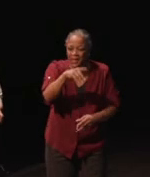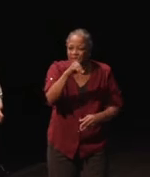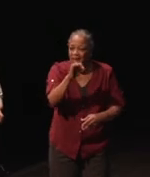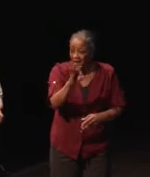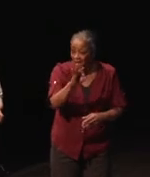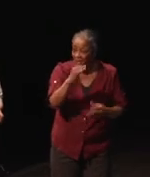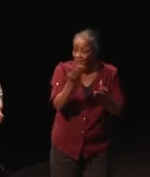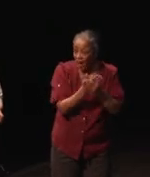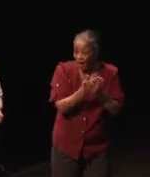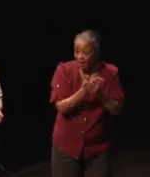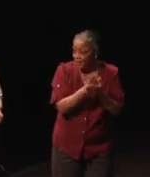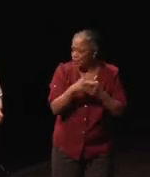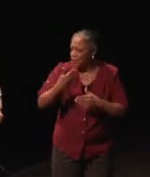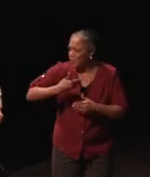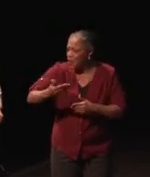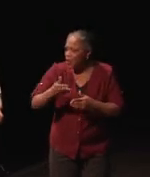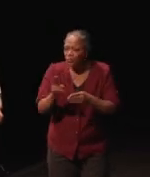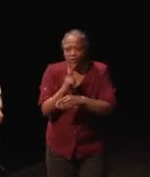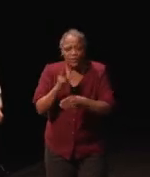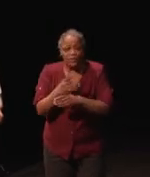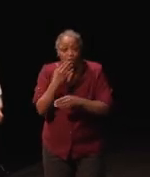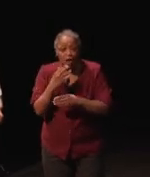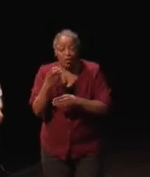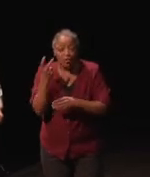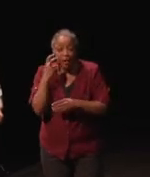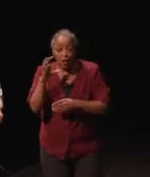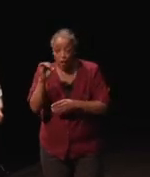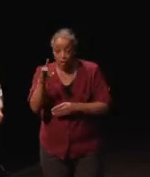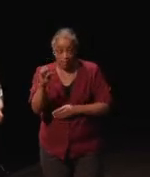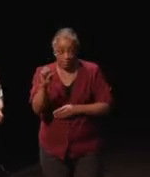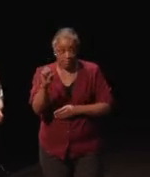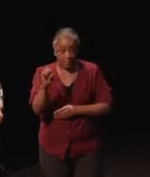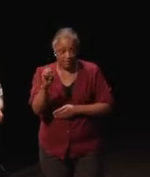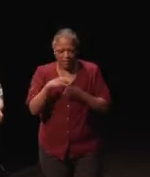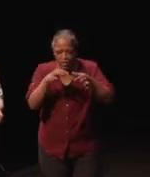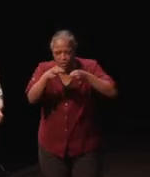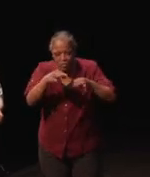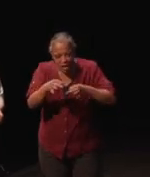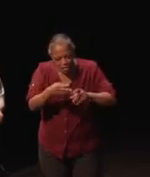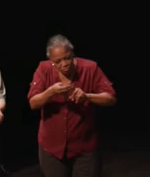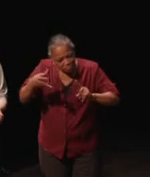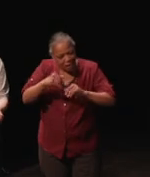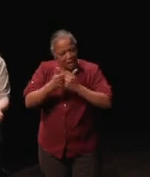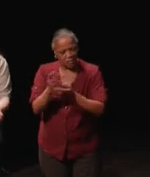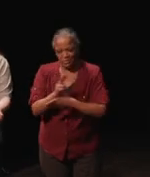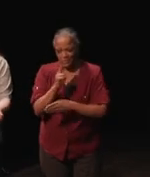So, you are welcome to use Madden's colorblind code. And there's directions to how to use it too.